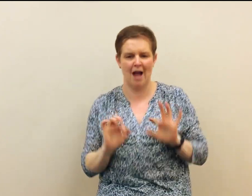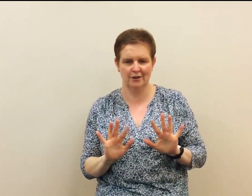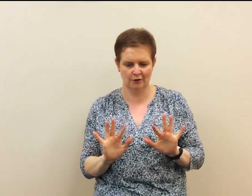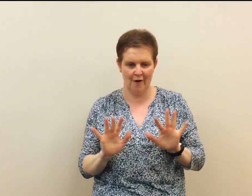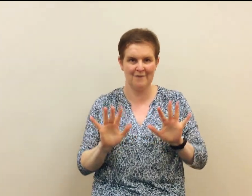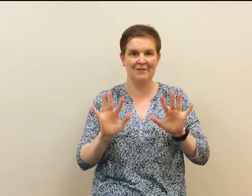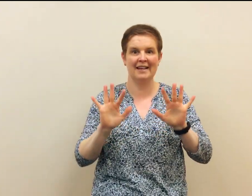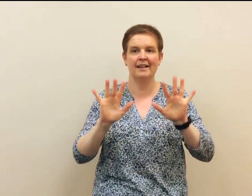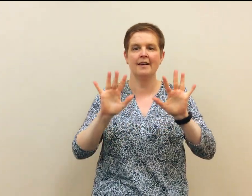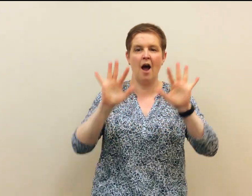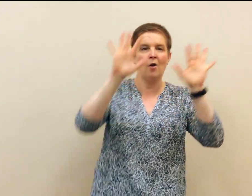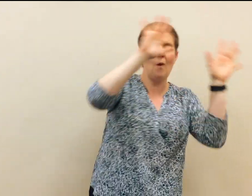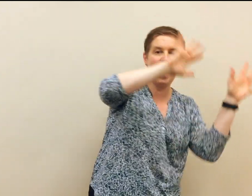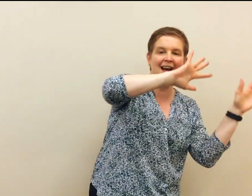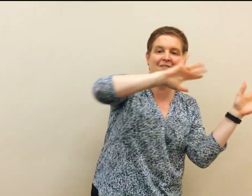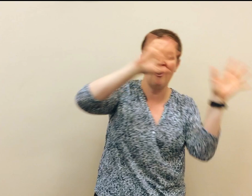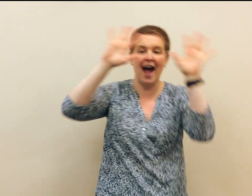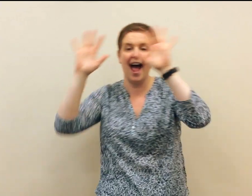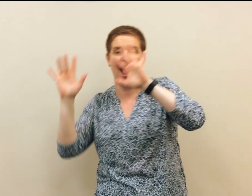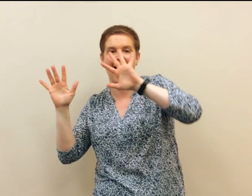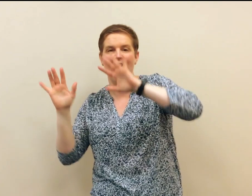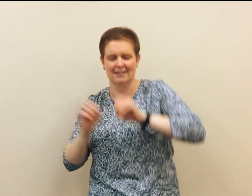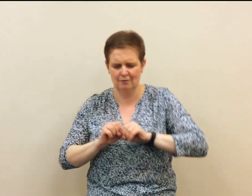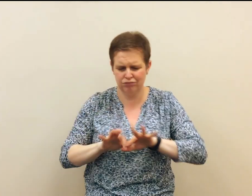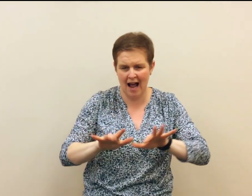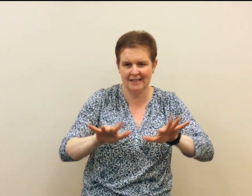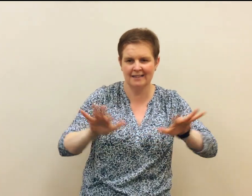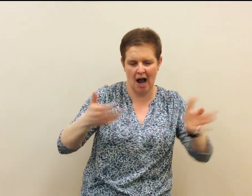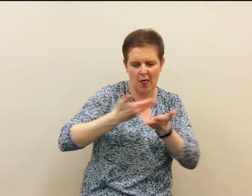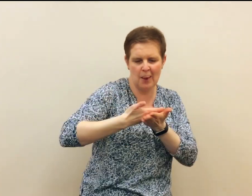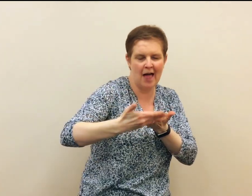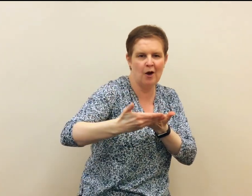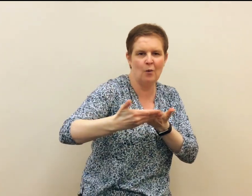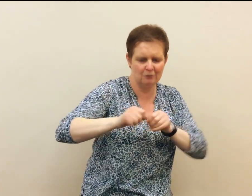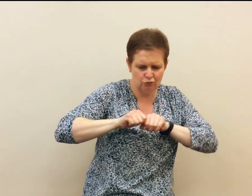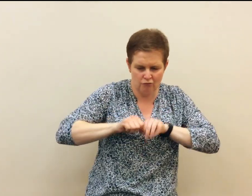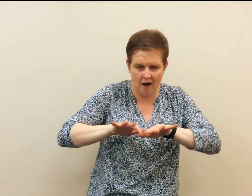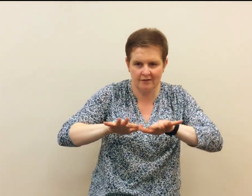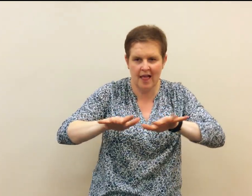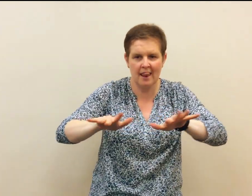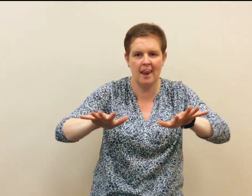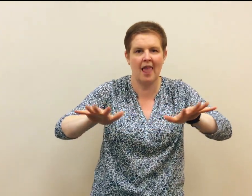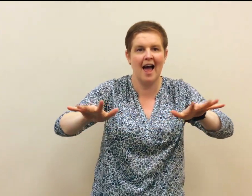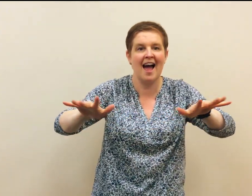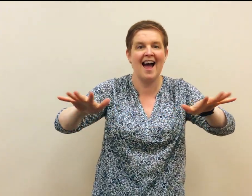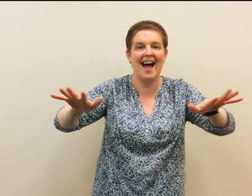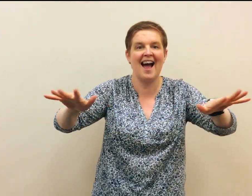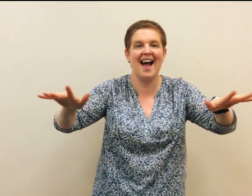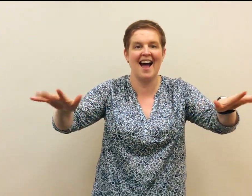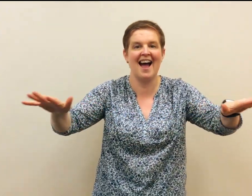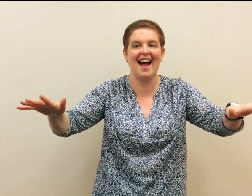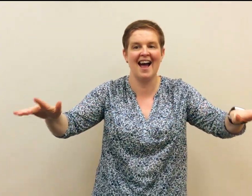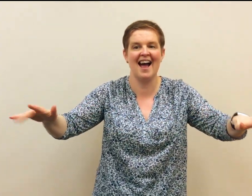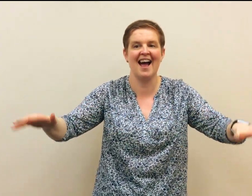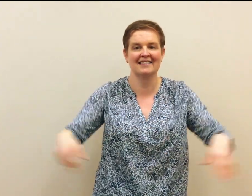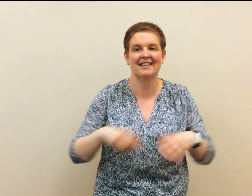Stretch your fingers wave your hands Spread our language across the land